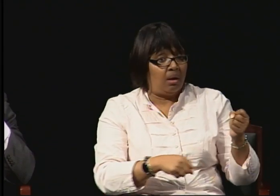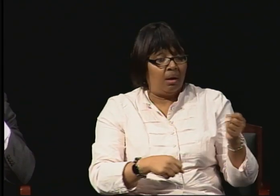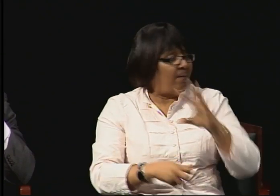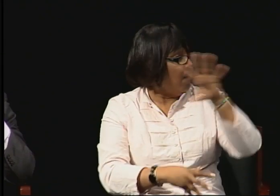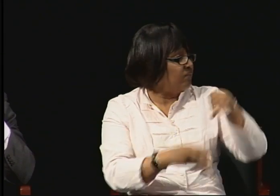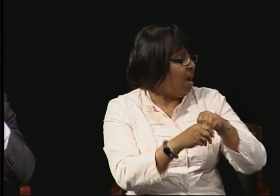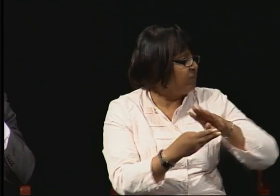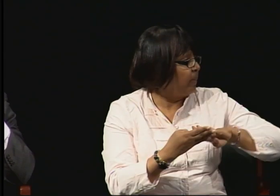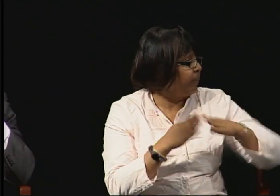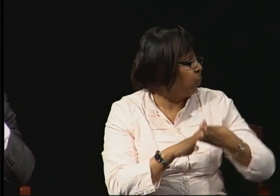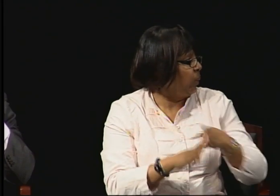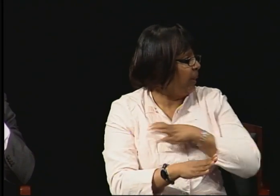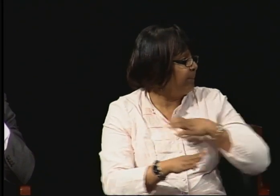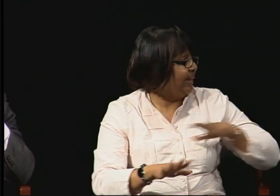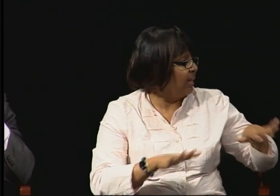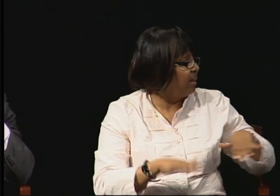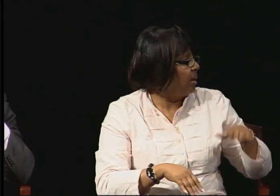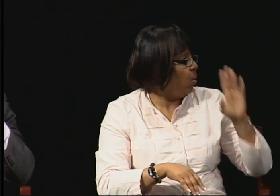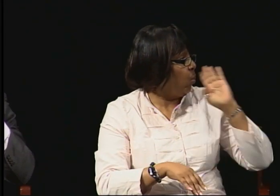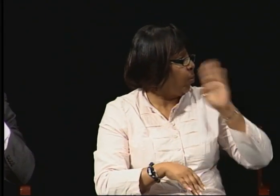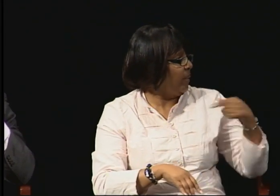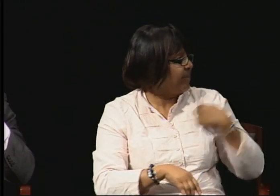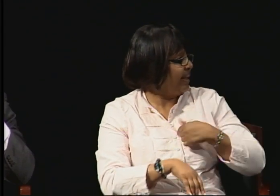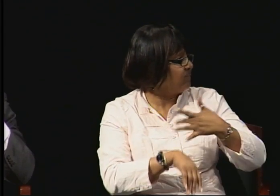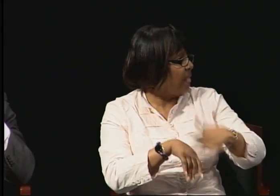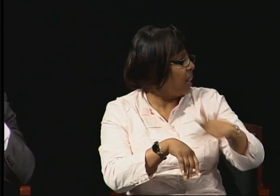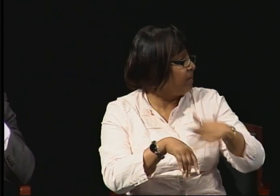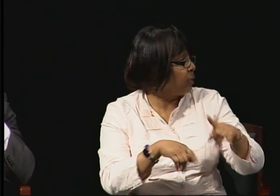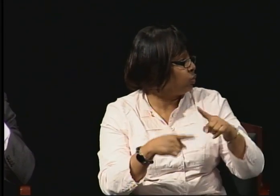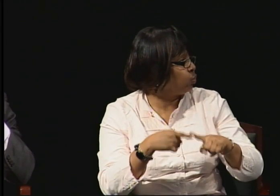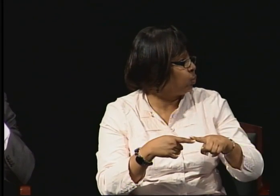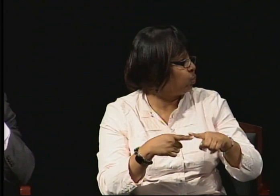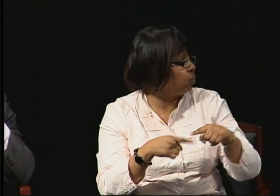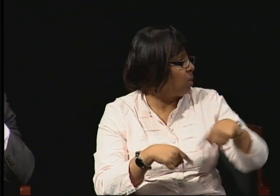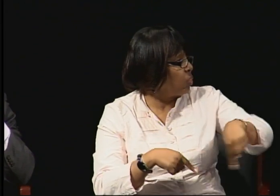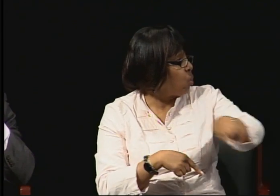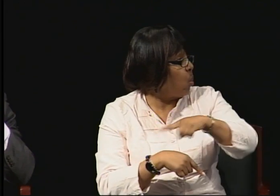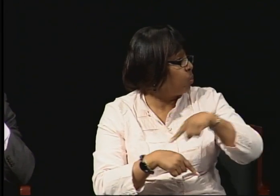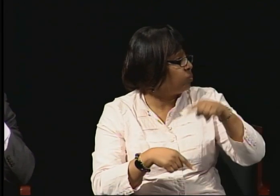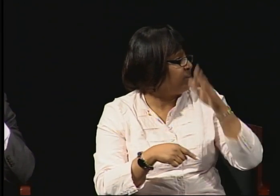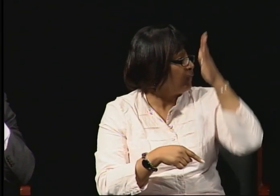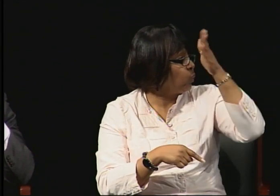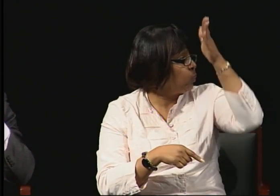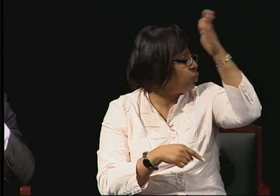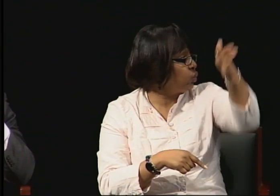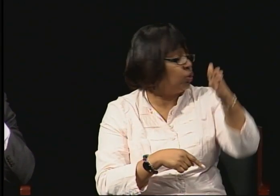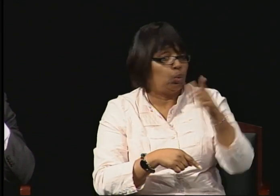would be interested in getting a PhD degree. There are so few of us in comparison to other groups of people.